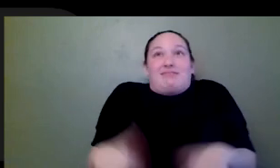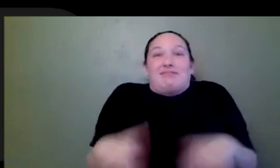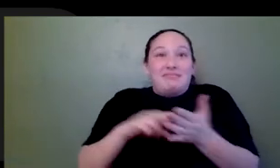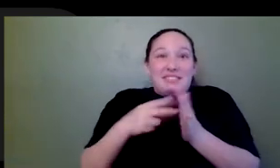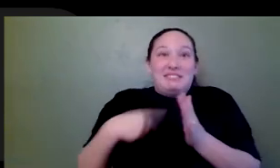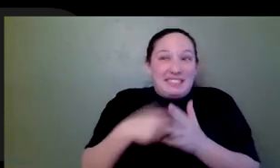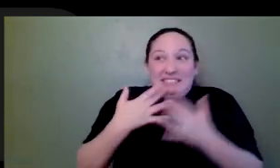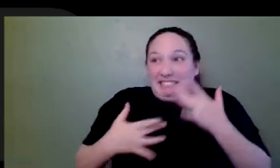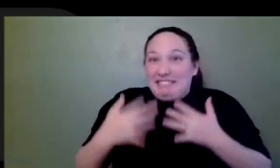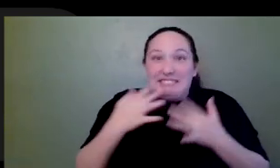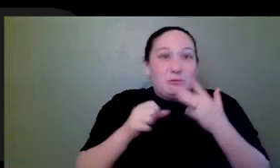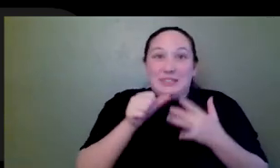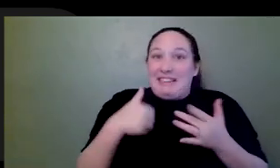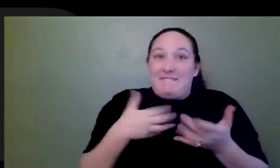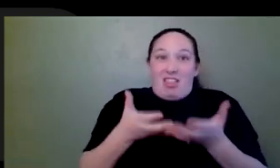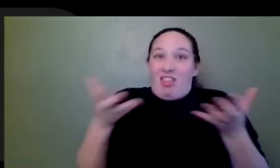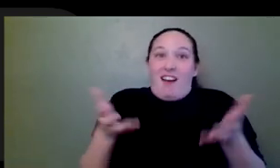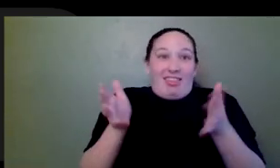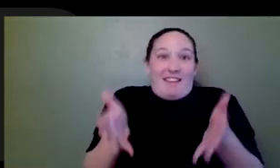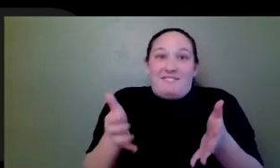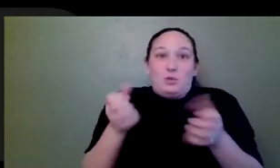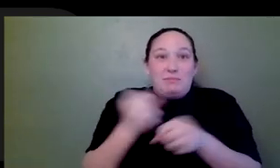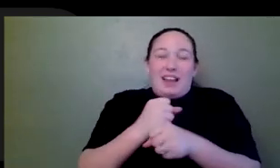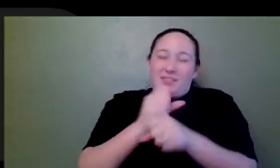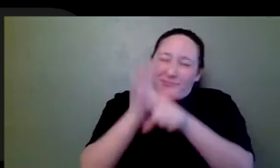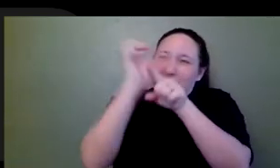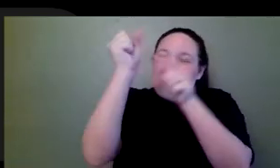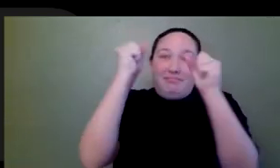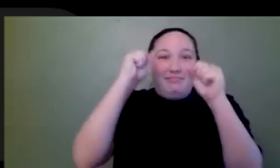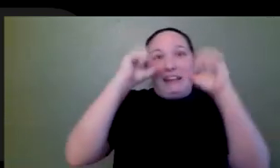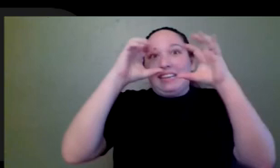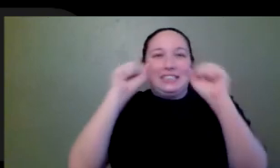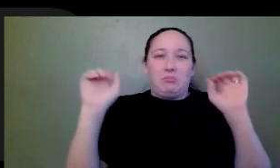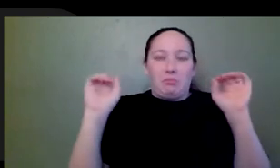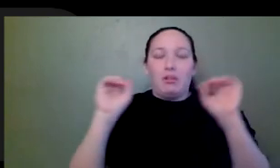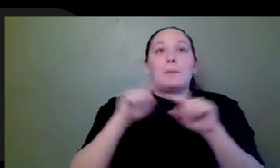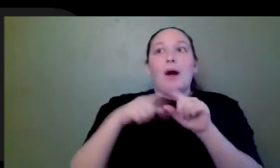didn't have a lot left to to create. Amazing. And I was working on this boss fight where we were